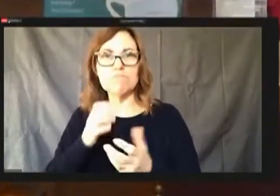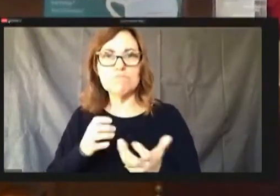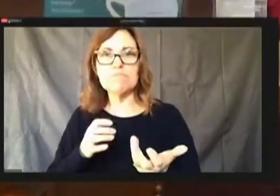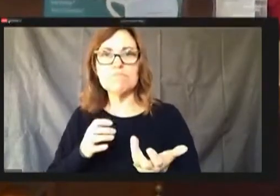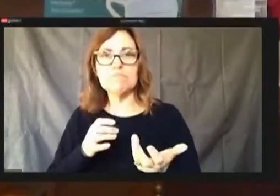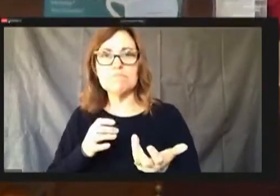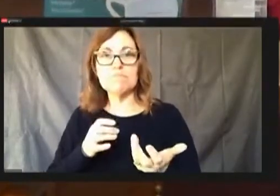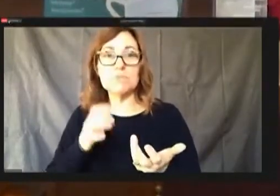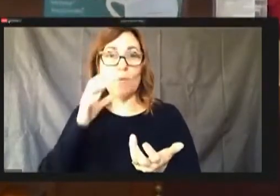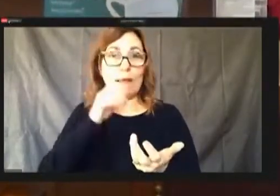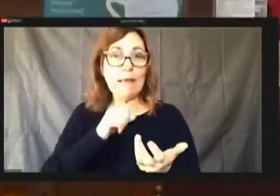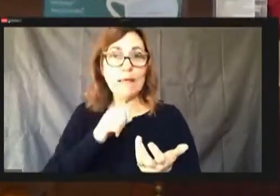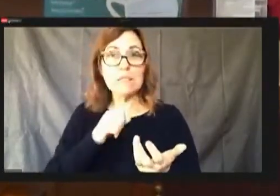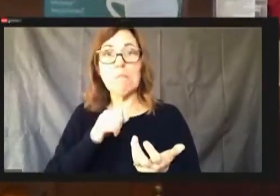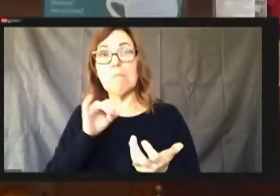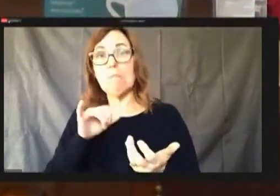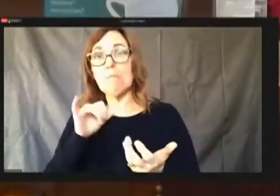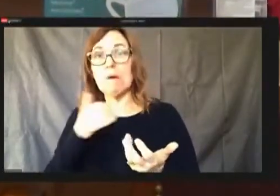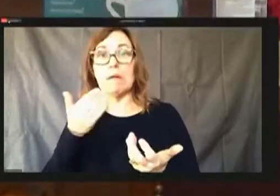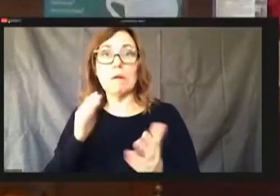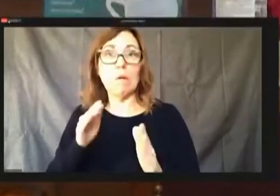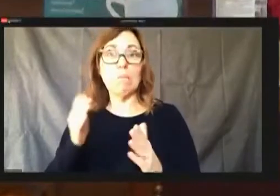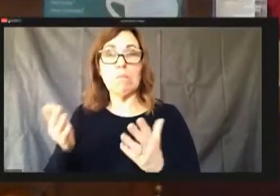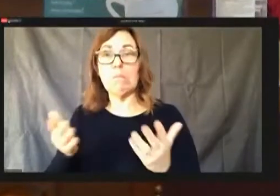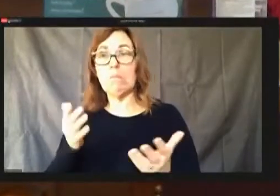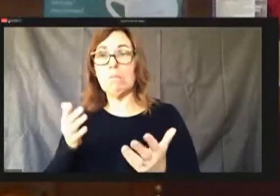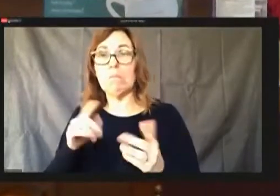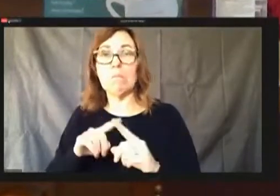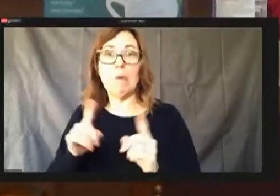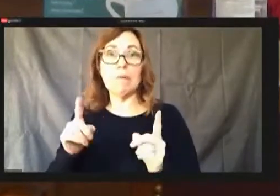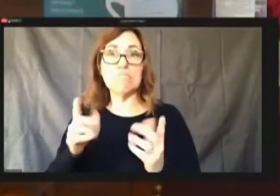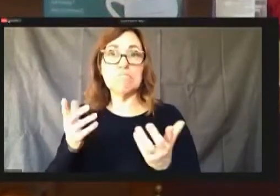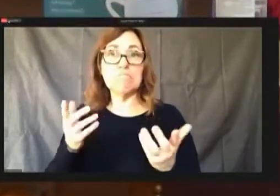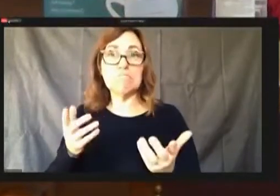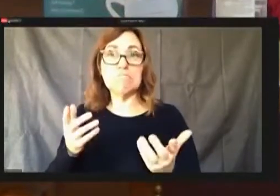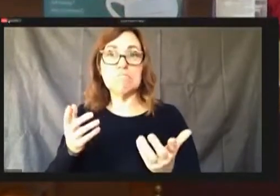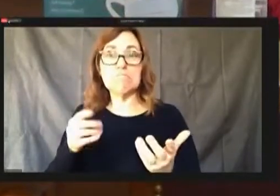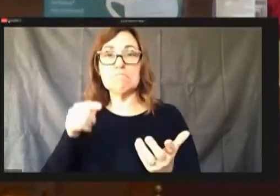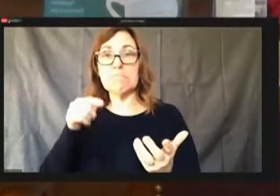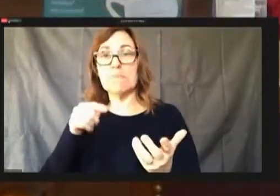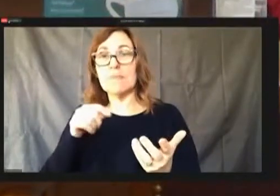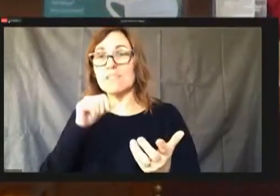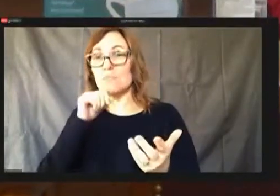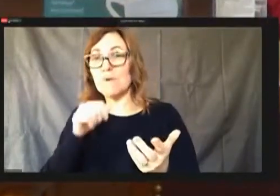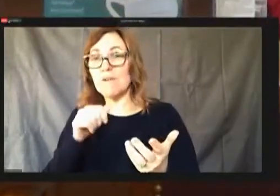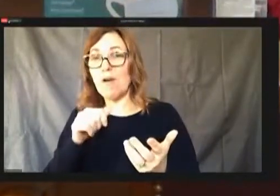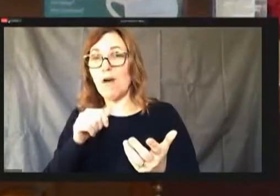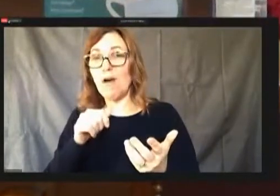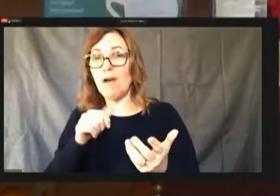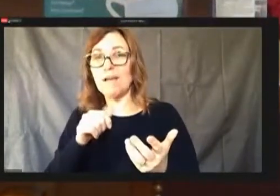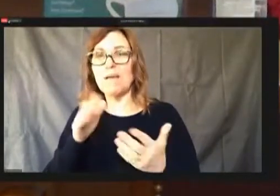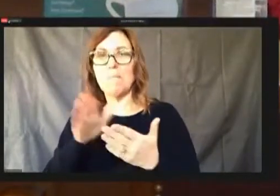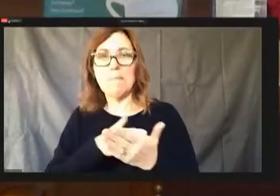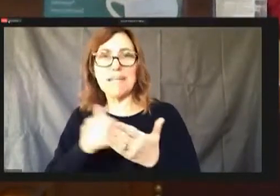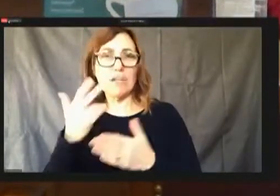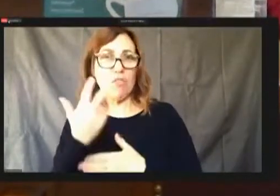We would, But this would not paint three vehicles.